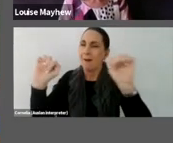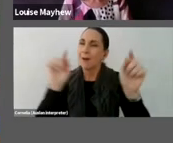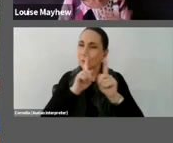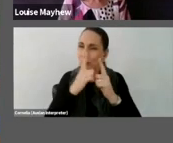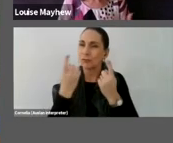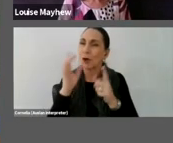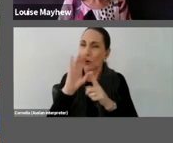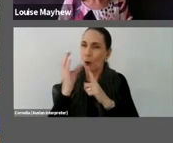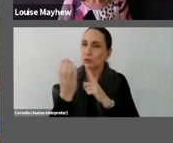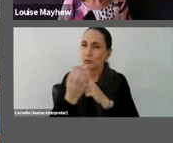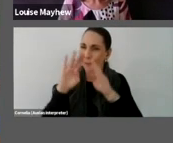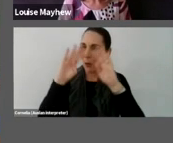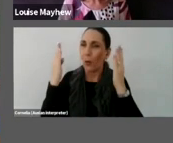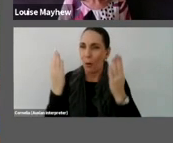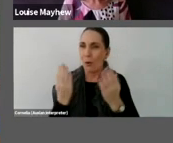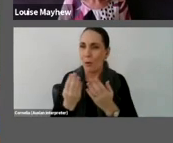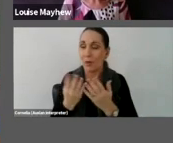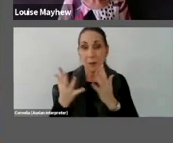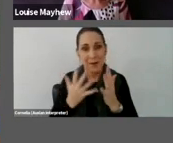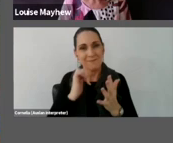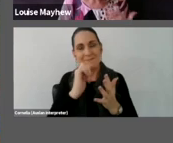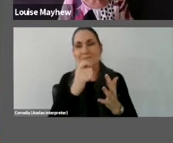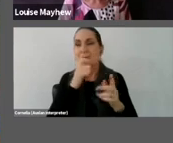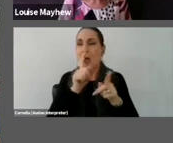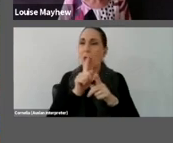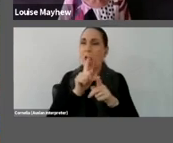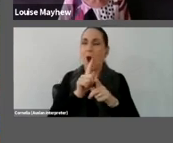there's a kind of, you know, internationalism, a celebration of